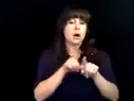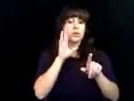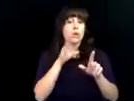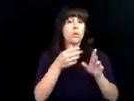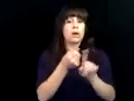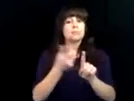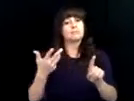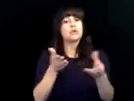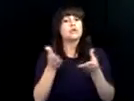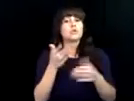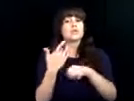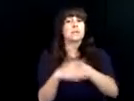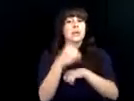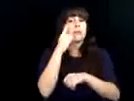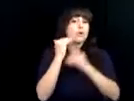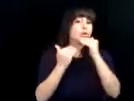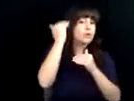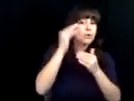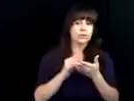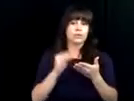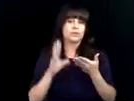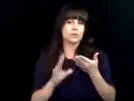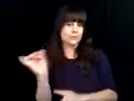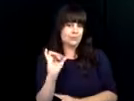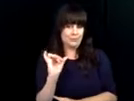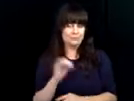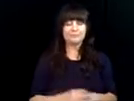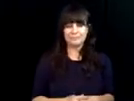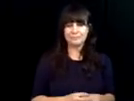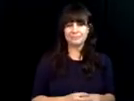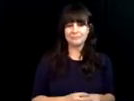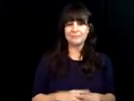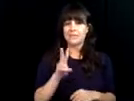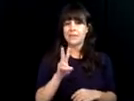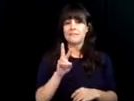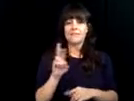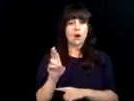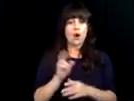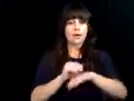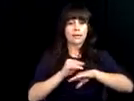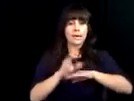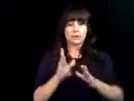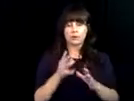works collaboratively with the business community, and services that are designed for adults as well as students and youth.